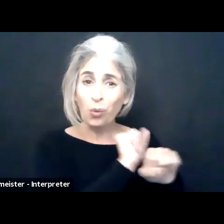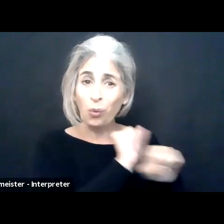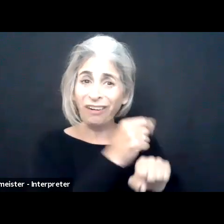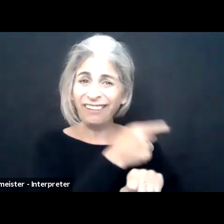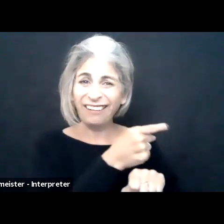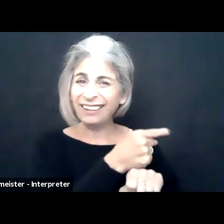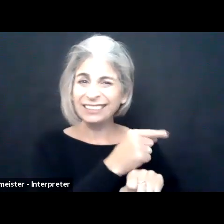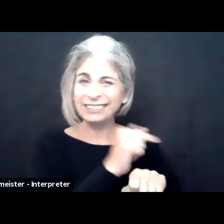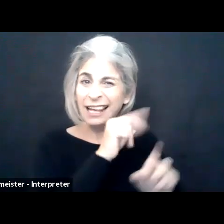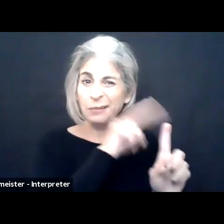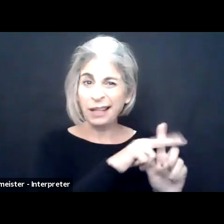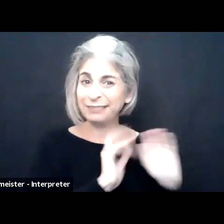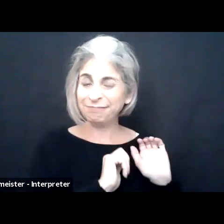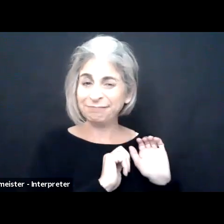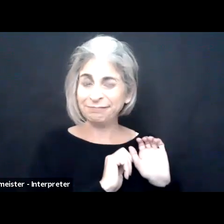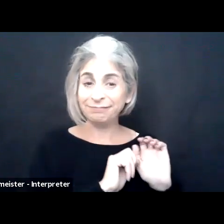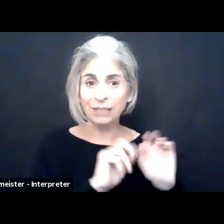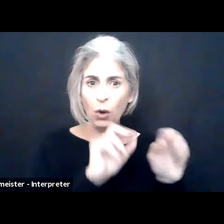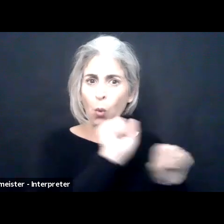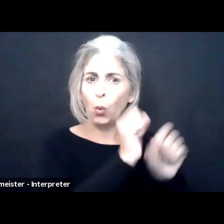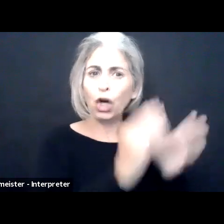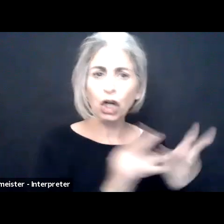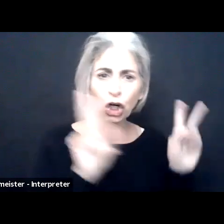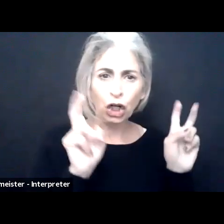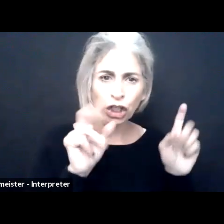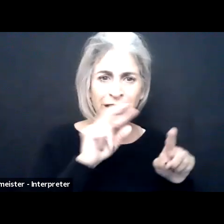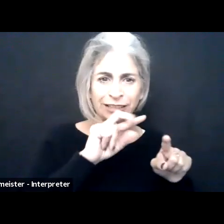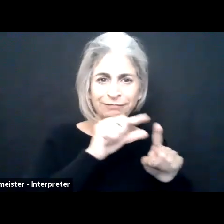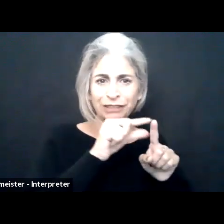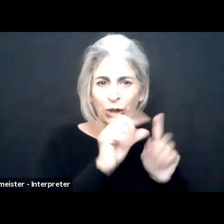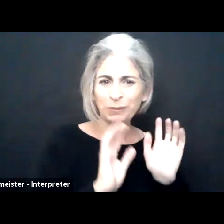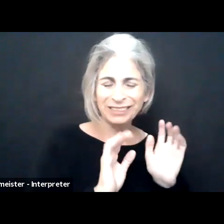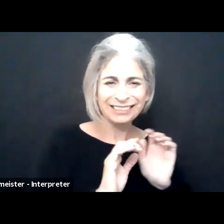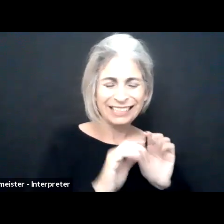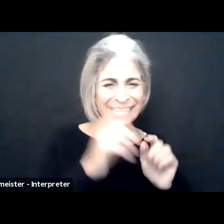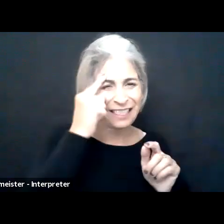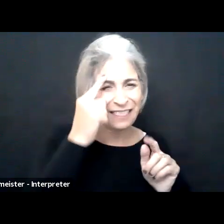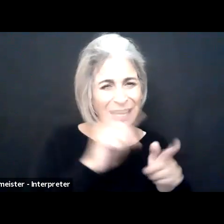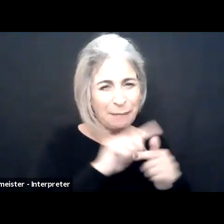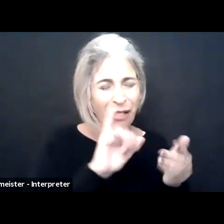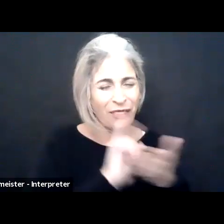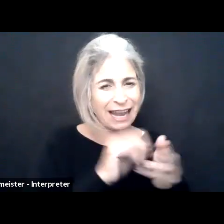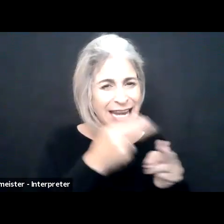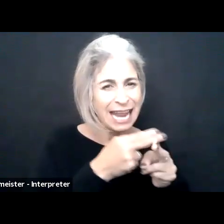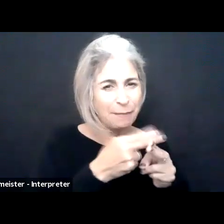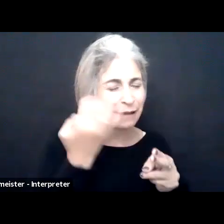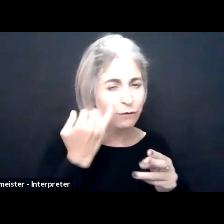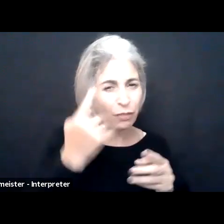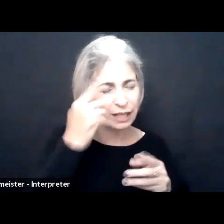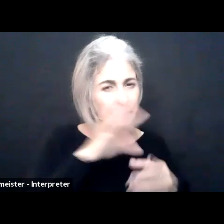amazing data and really made the point that our old premises about work no longer apply, even about terms like worker, that they're outdated already